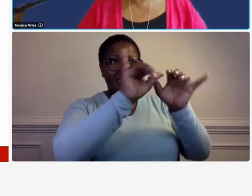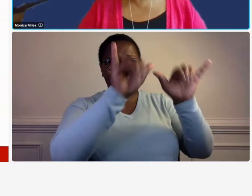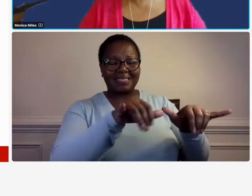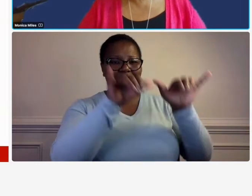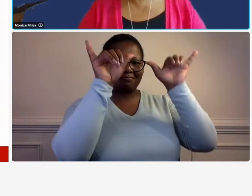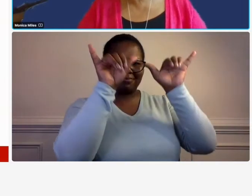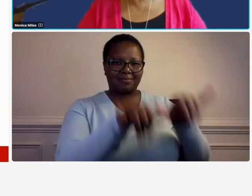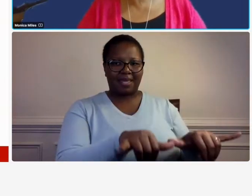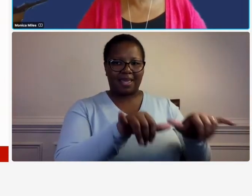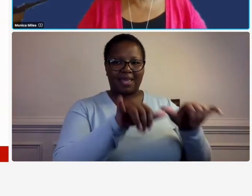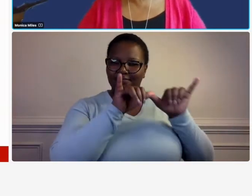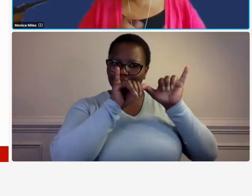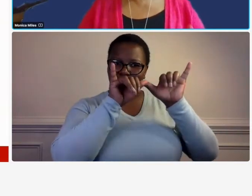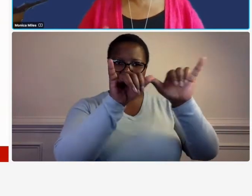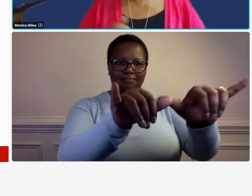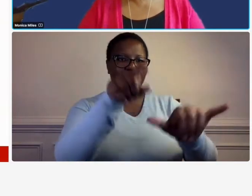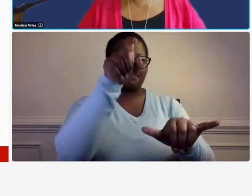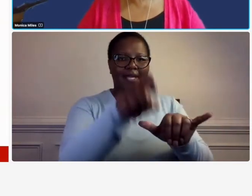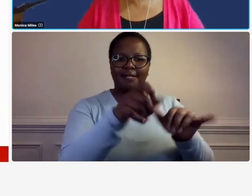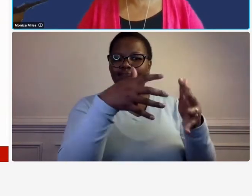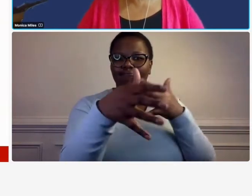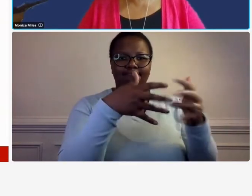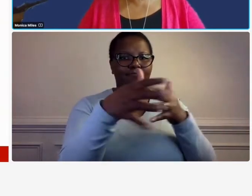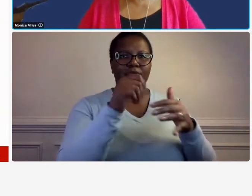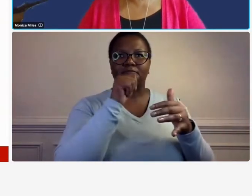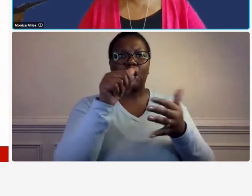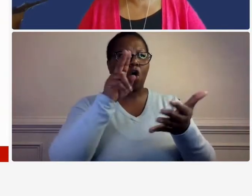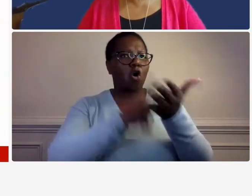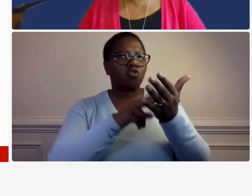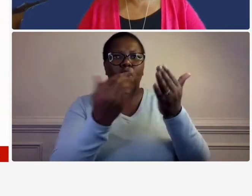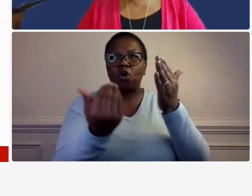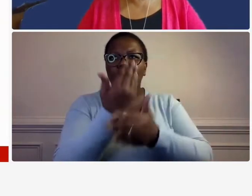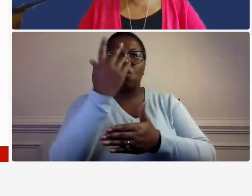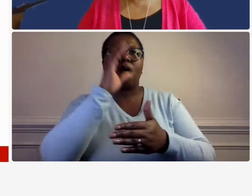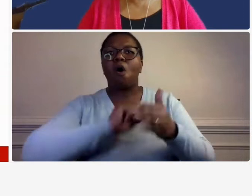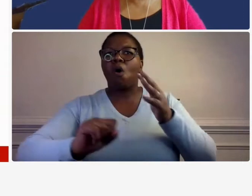it's consistent regardless of the type of contract that you have with your with your client